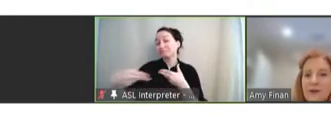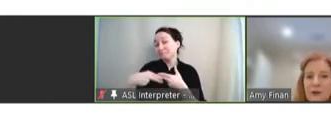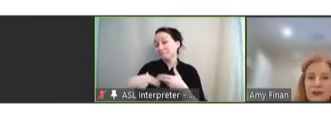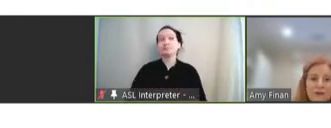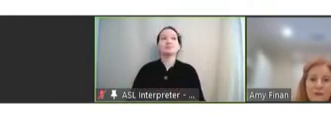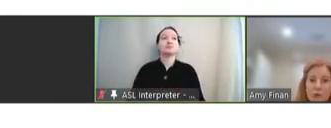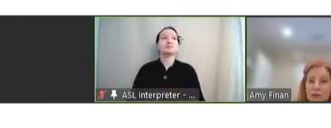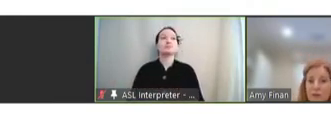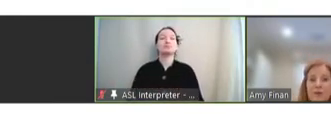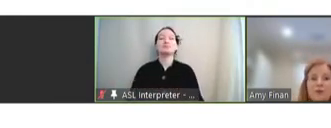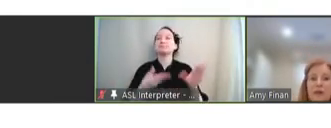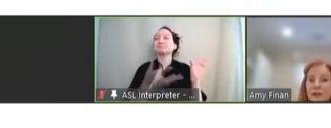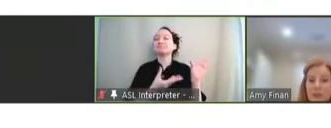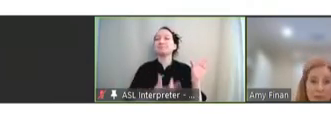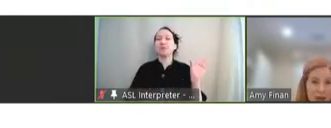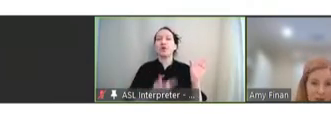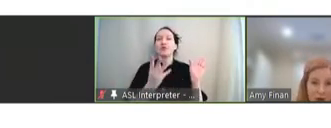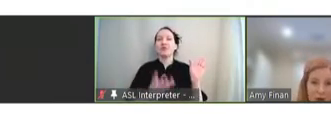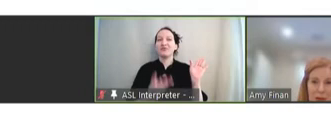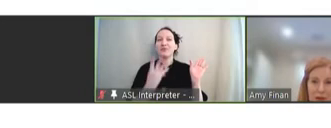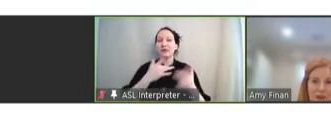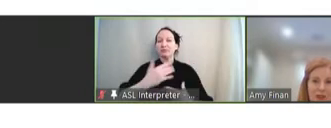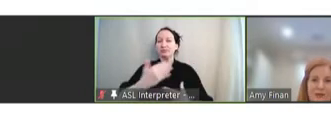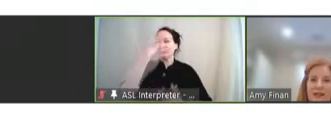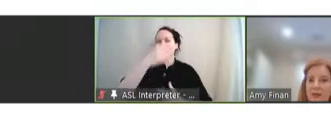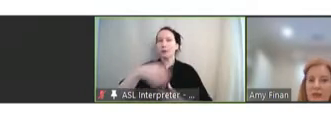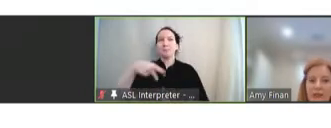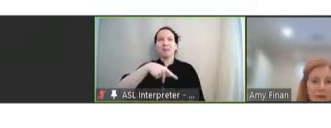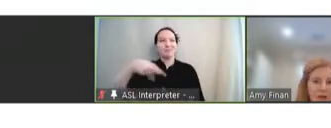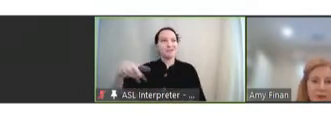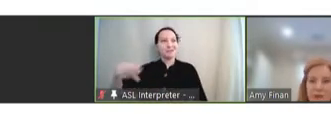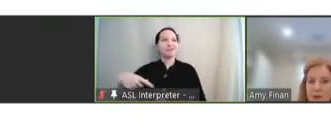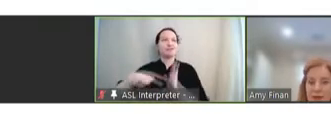So, these are four super well-known public-private partnerships that have played critical roles in